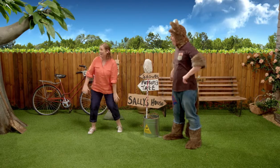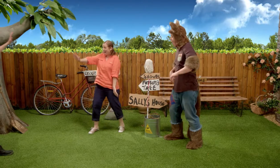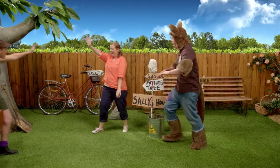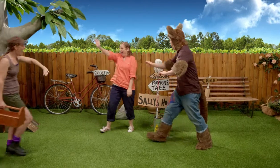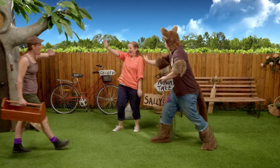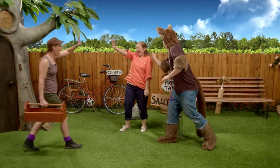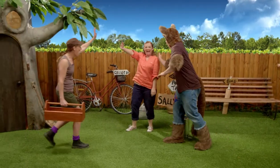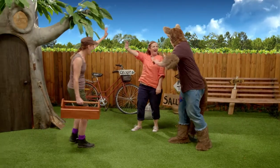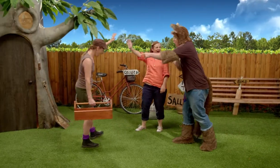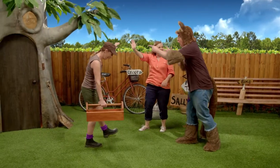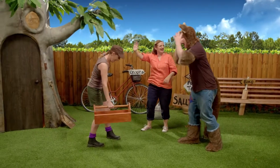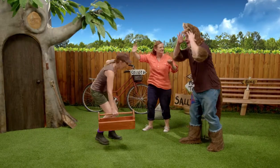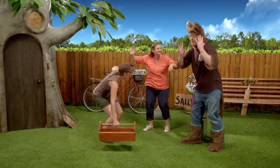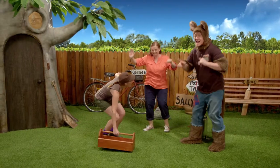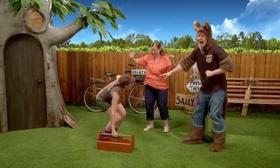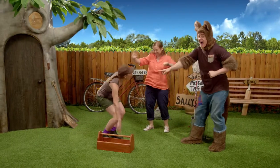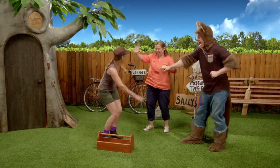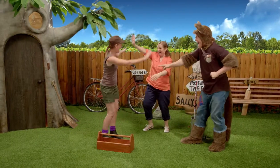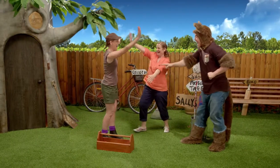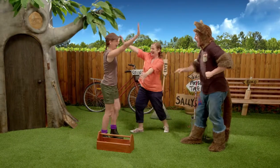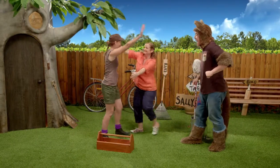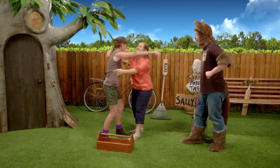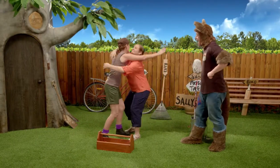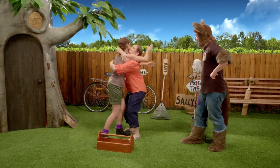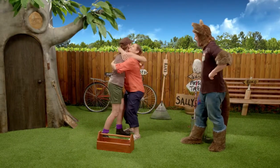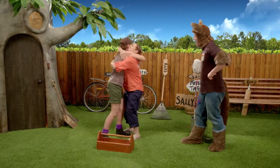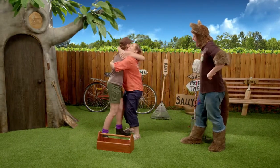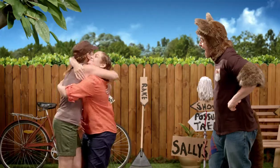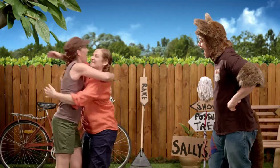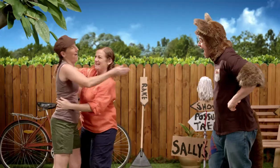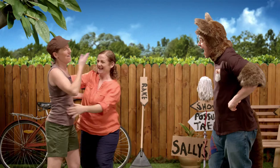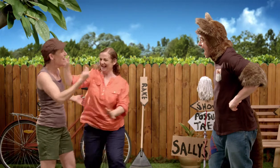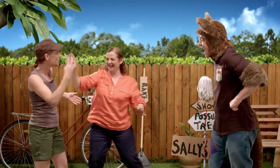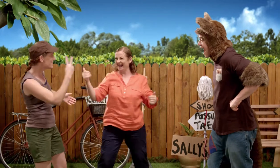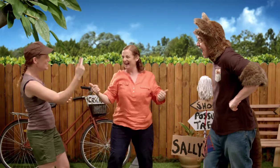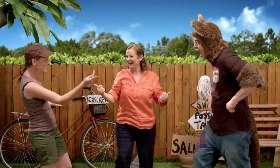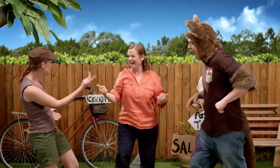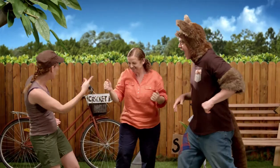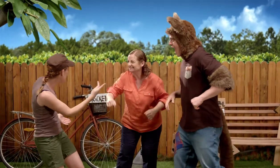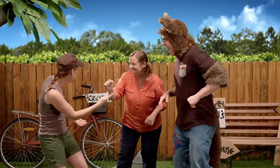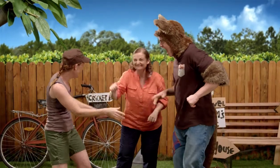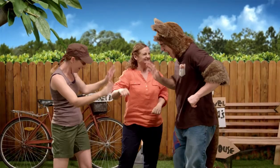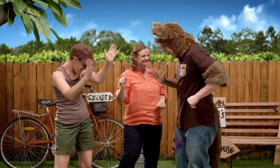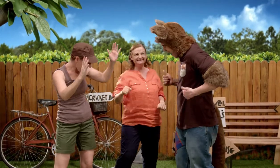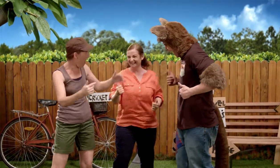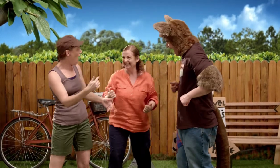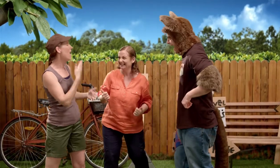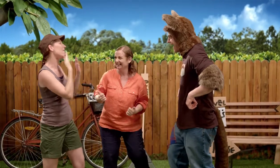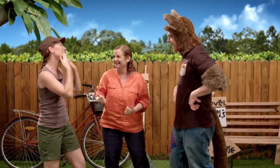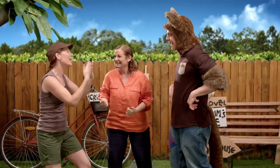Hi Possum! Amanda's here, Sally. Amanda's here! Hi Amanda. It's lovely to see you both. Yes.